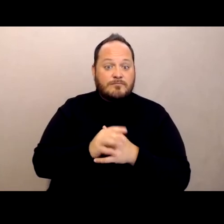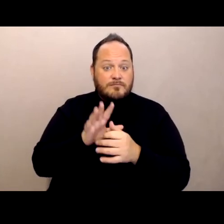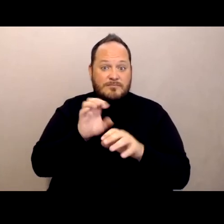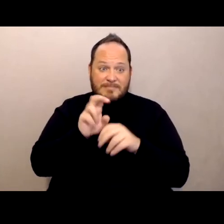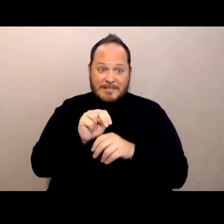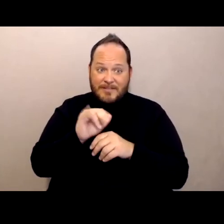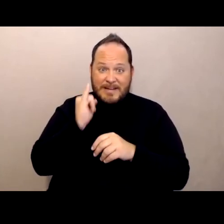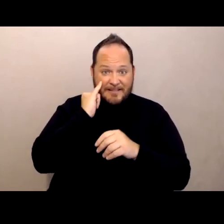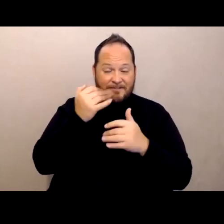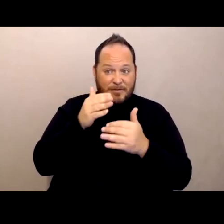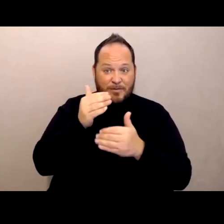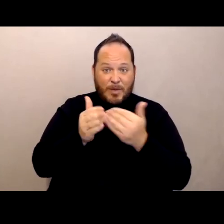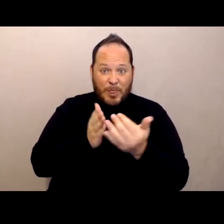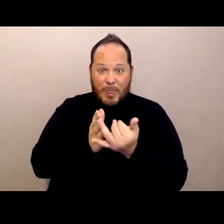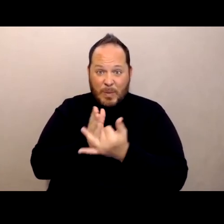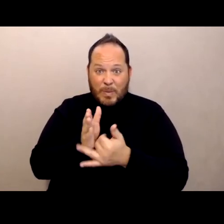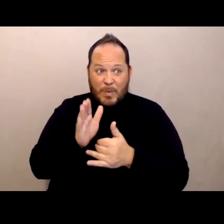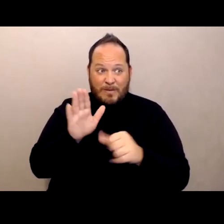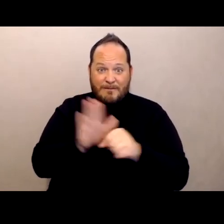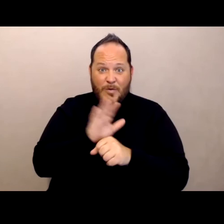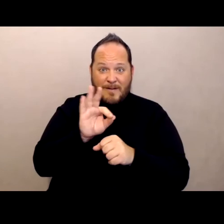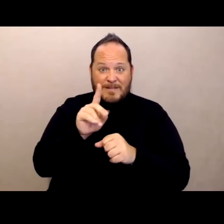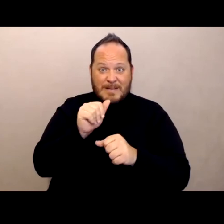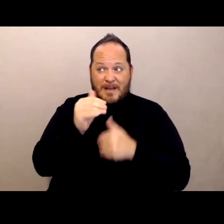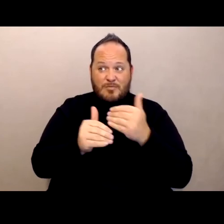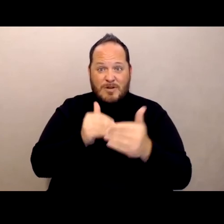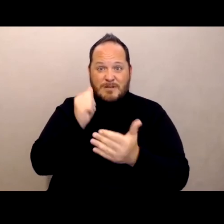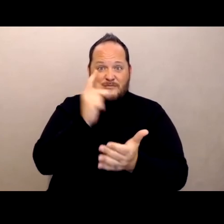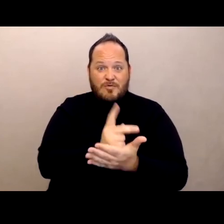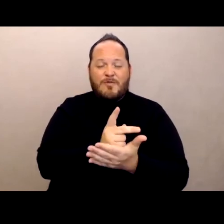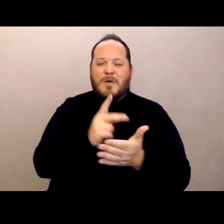whether employers could require the vaccinations of their caregivers.